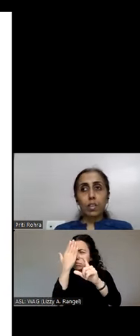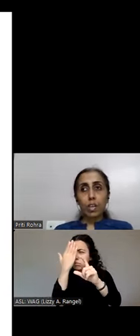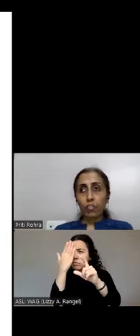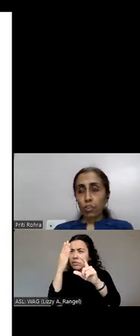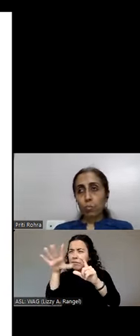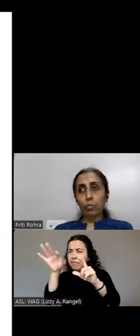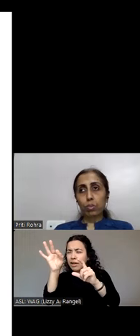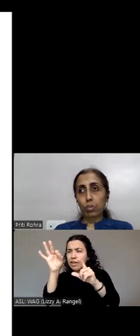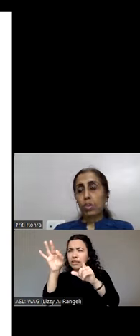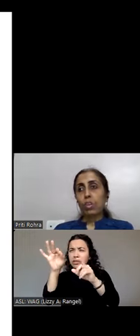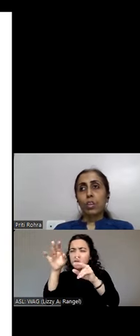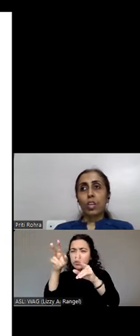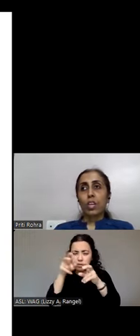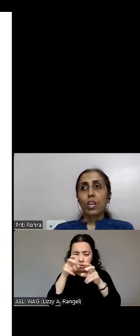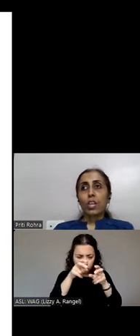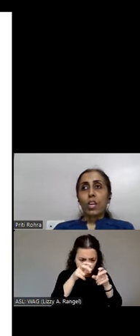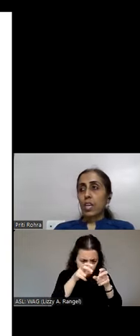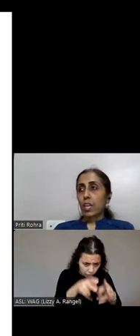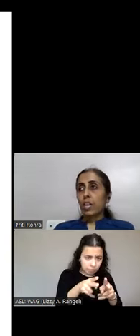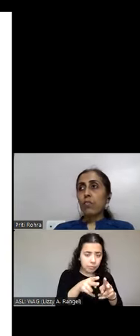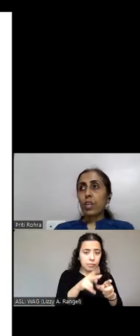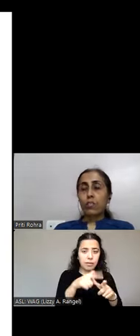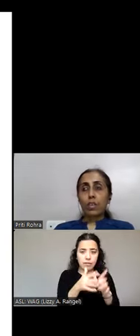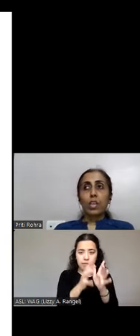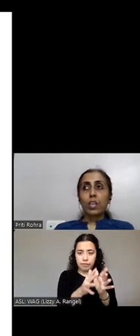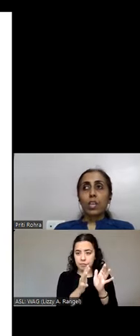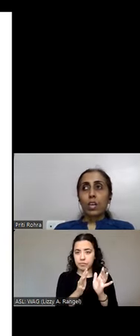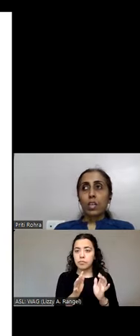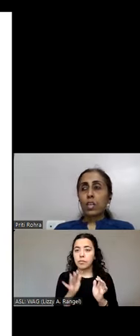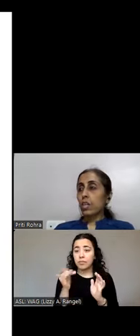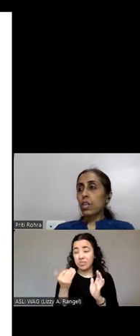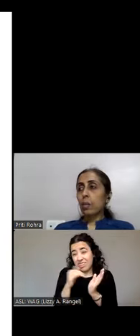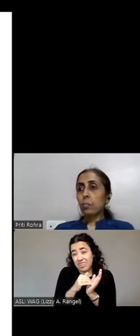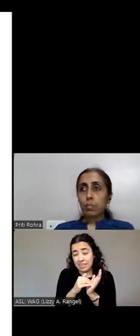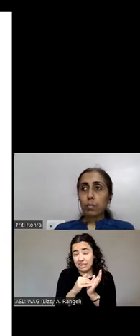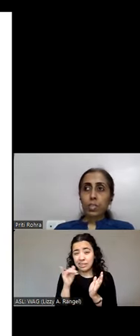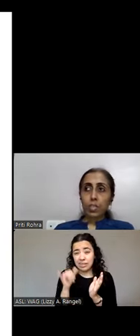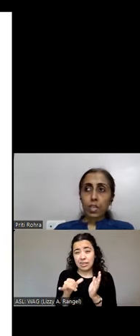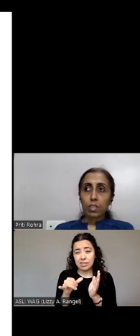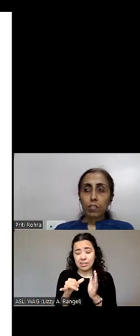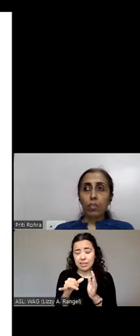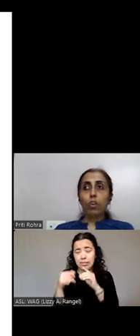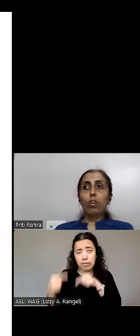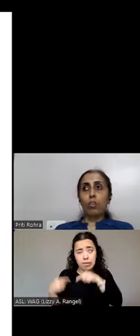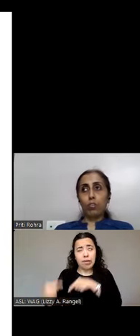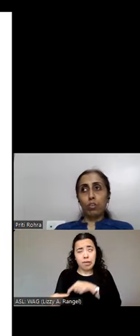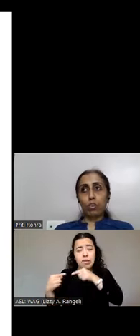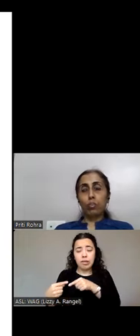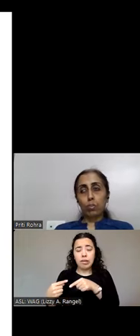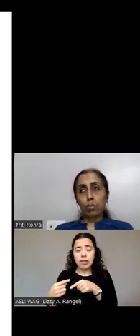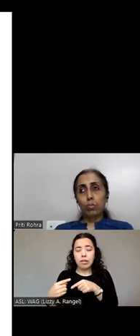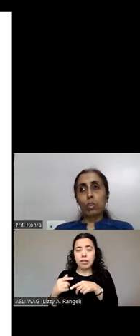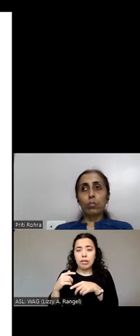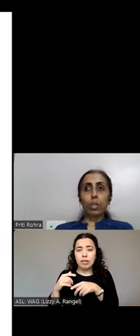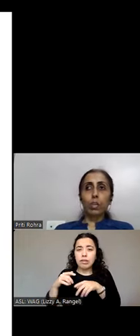leave your mouse. Again, a very, very cumbersome exercise for low vision users who are using a